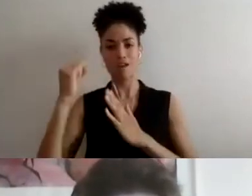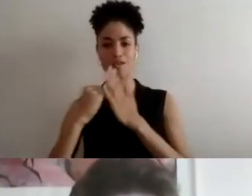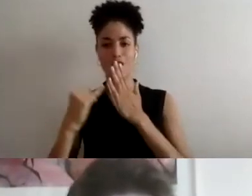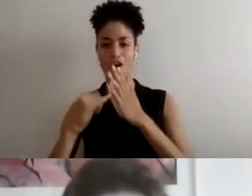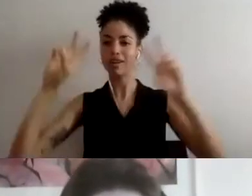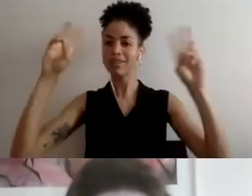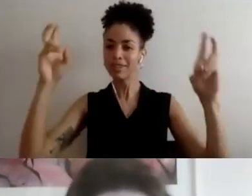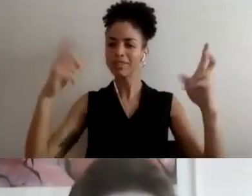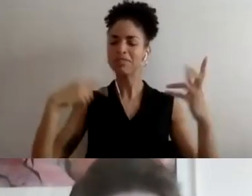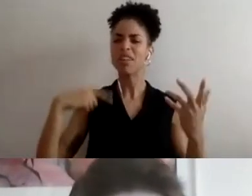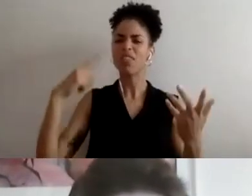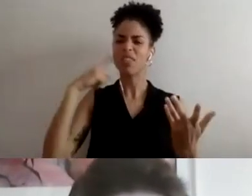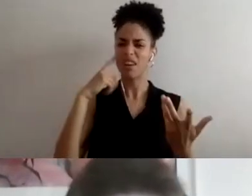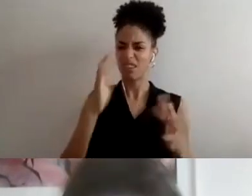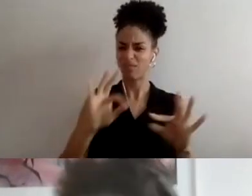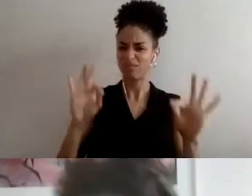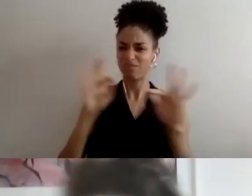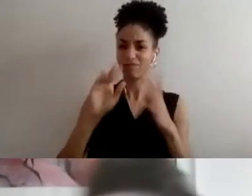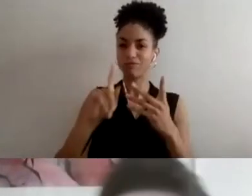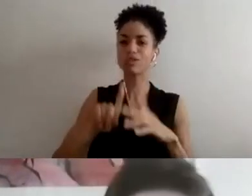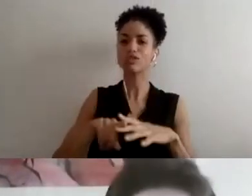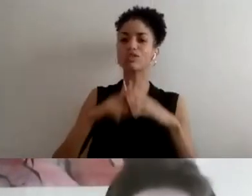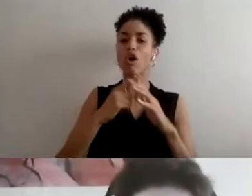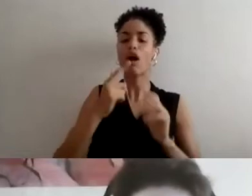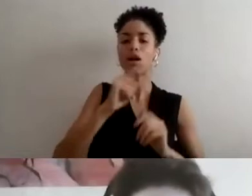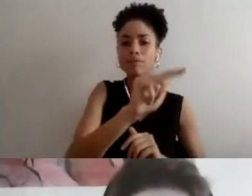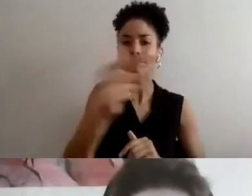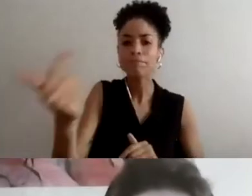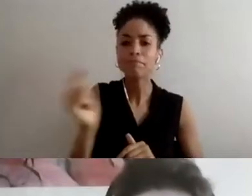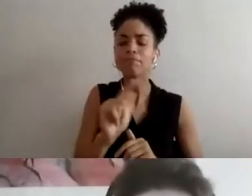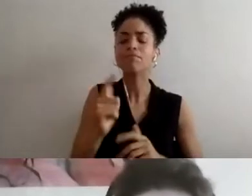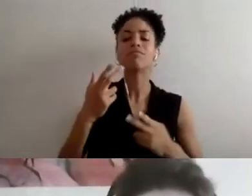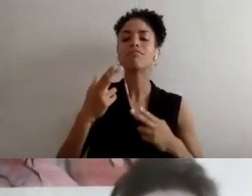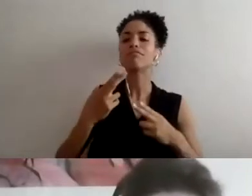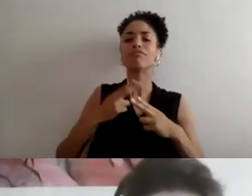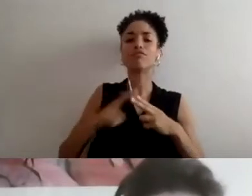make sense for us to just go around and just give a brief description of what